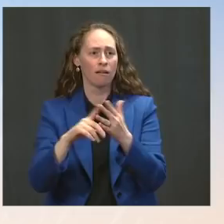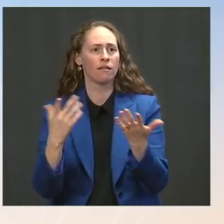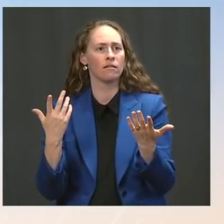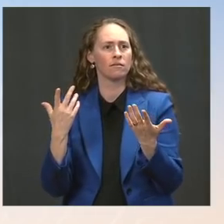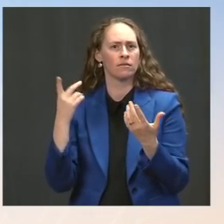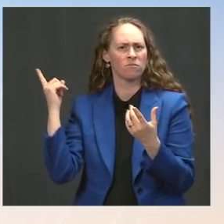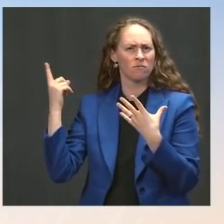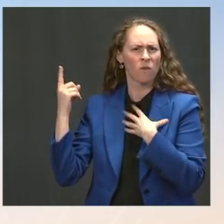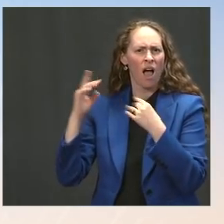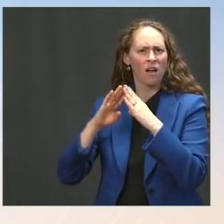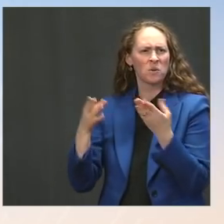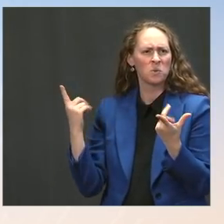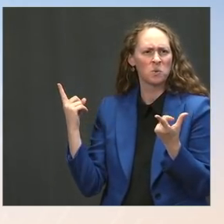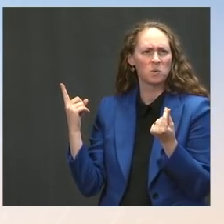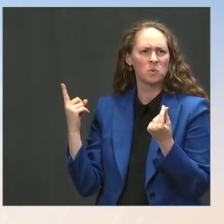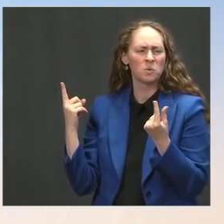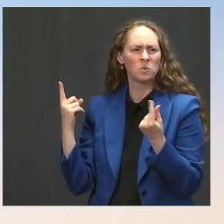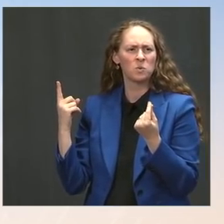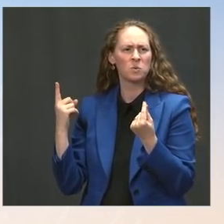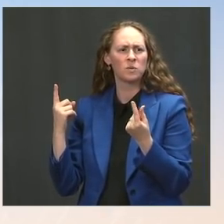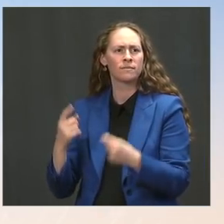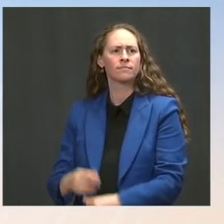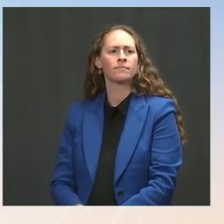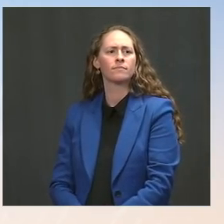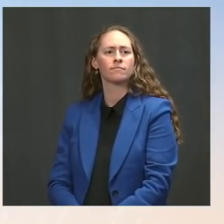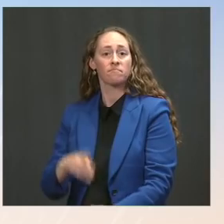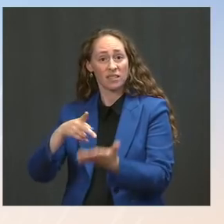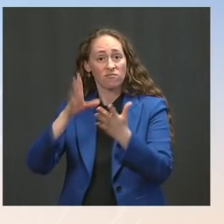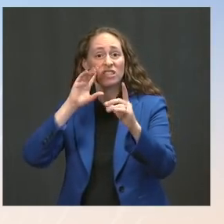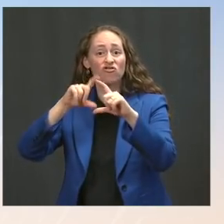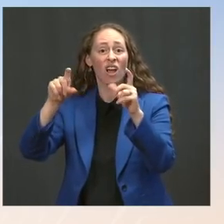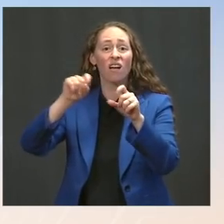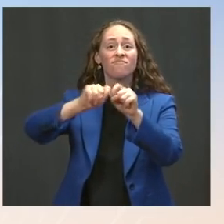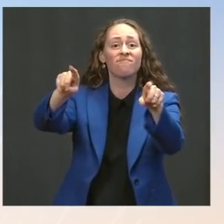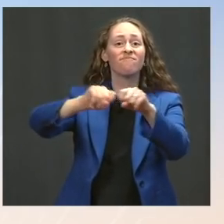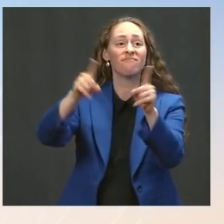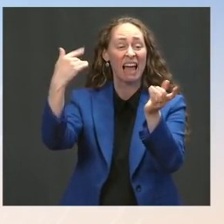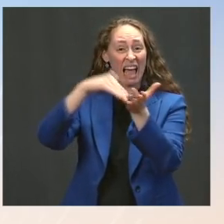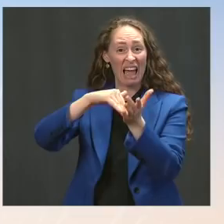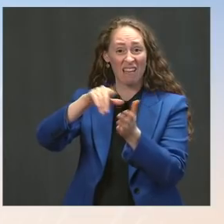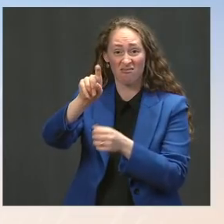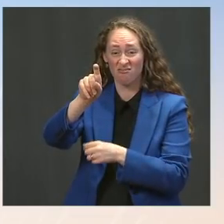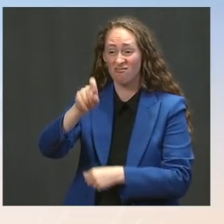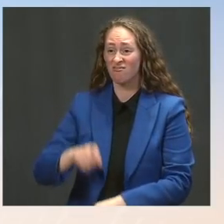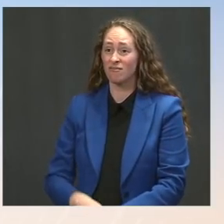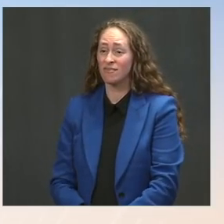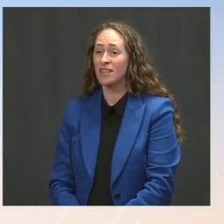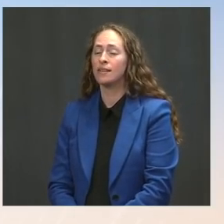$1,400 checks, et cetera? Ms. Psaki: Well, I think an important piece to note for all of you is that the way the American Rescue Plan